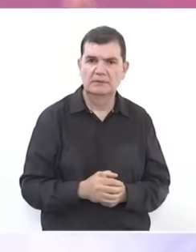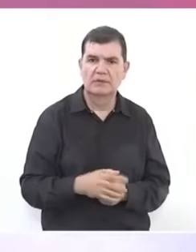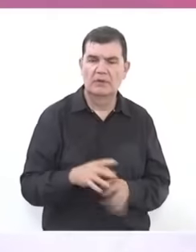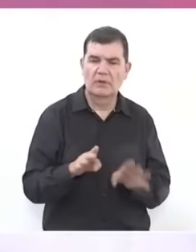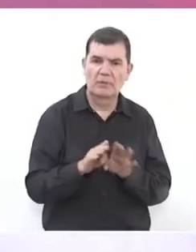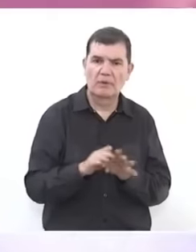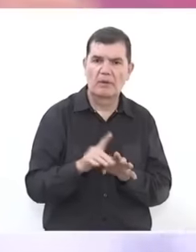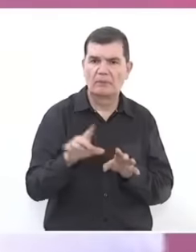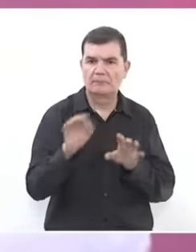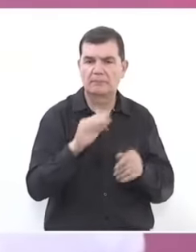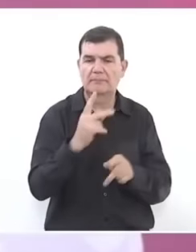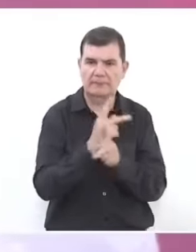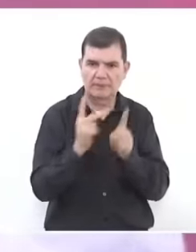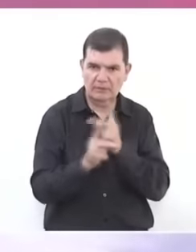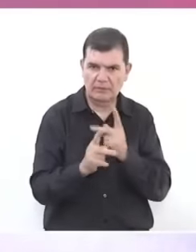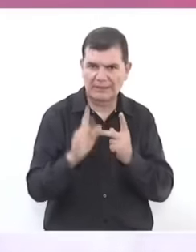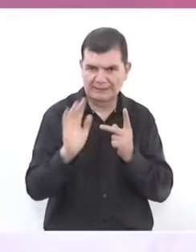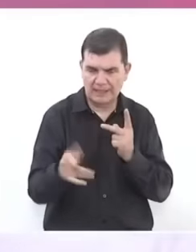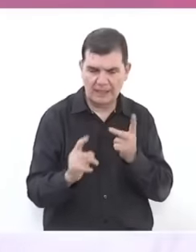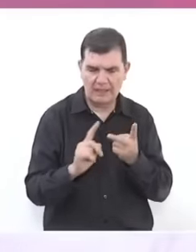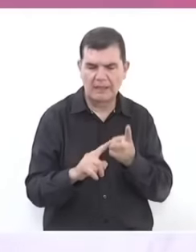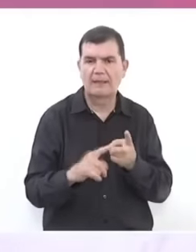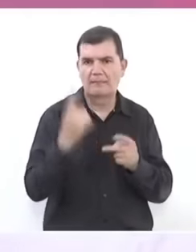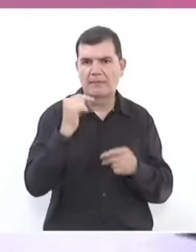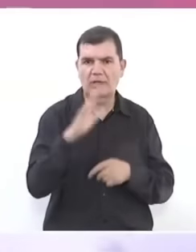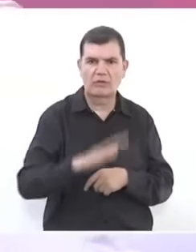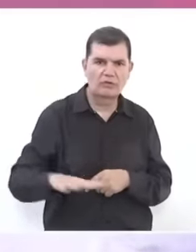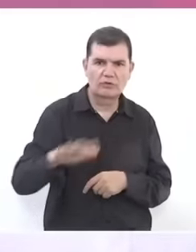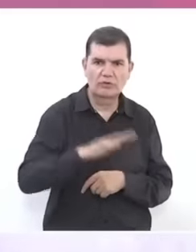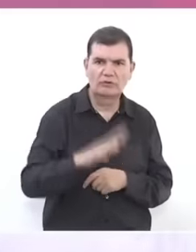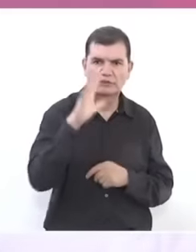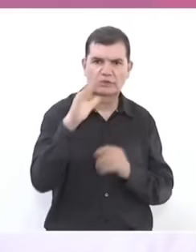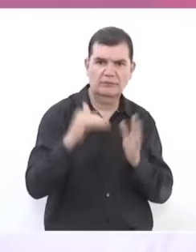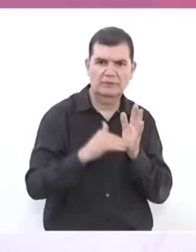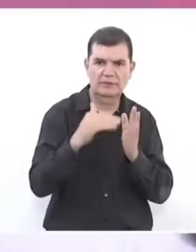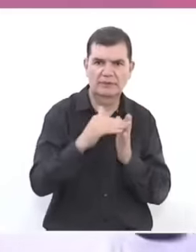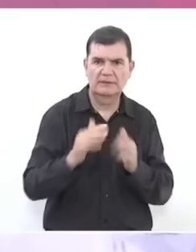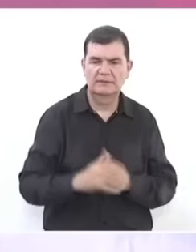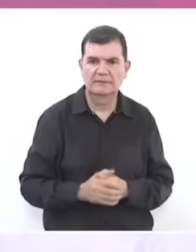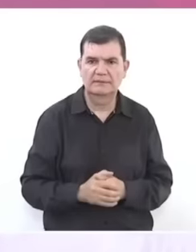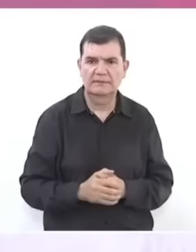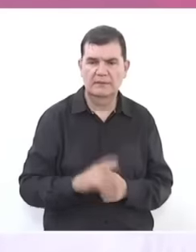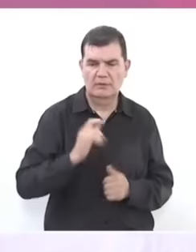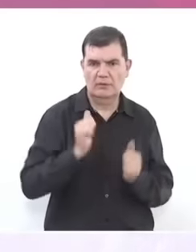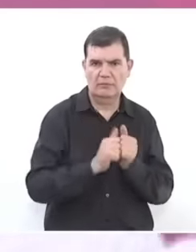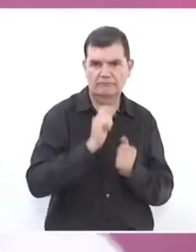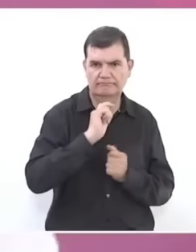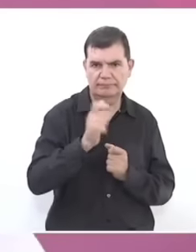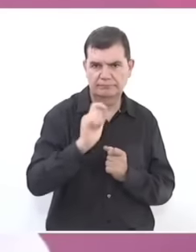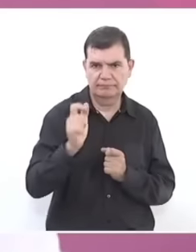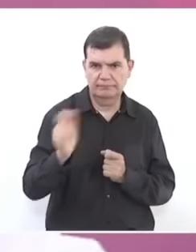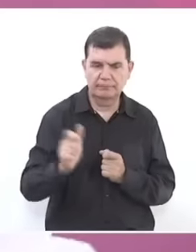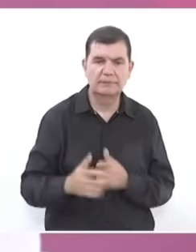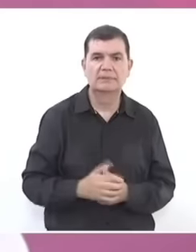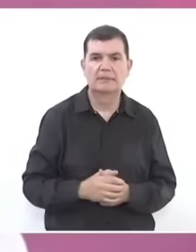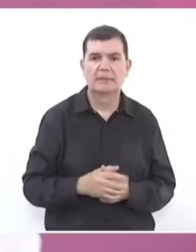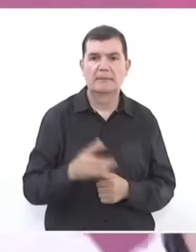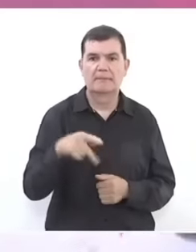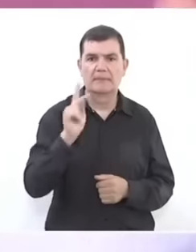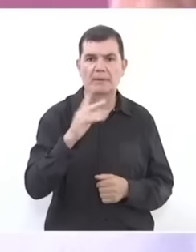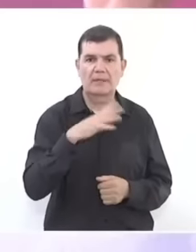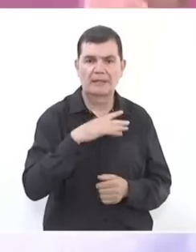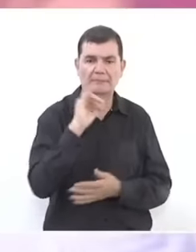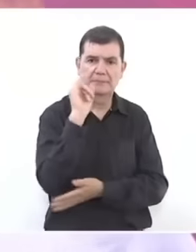preparatory yes it is for everyone there are 5 million who receive scholarships but preschool primary secondary